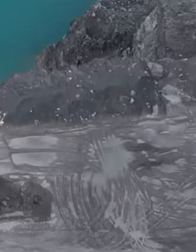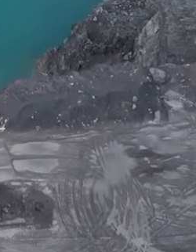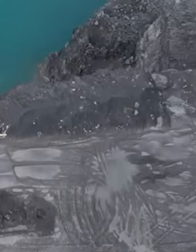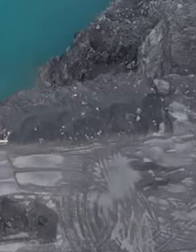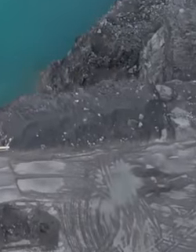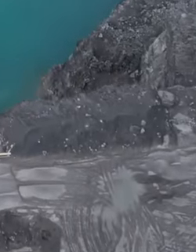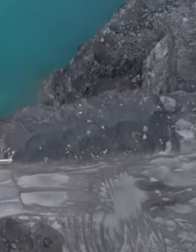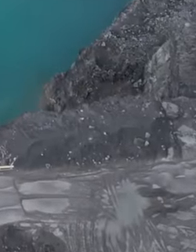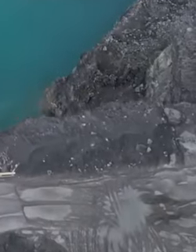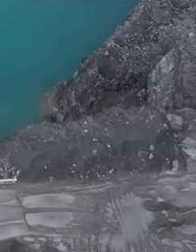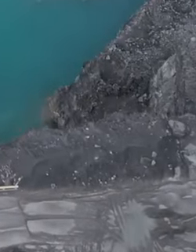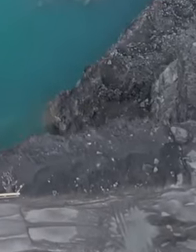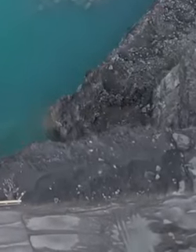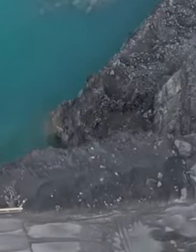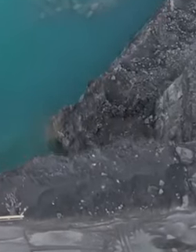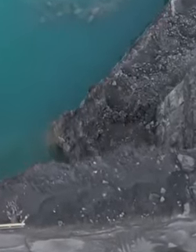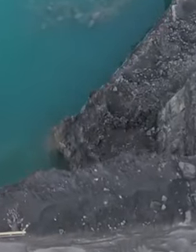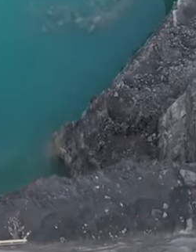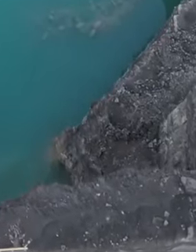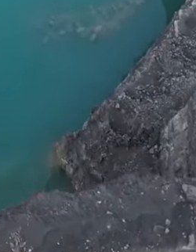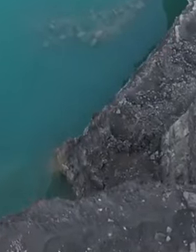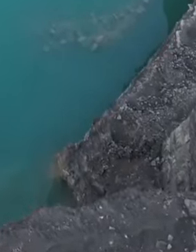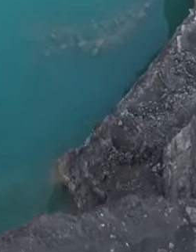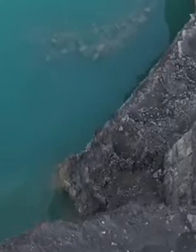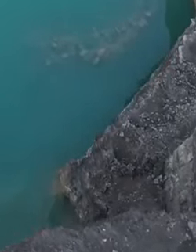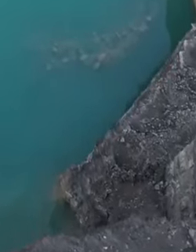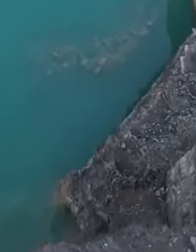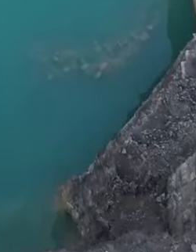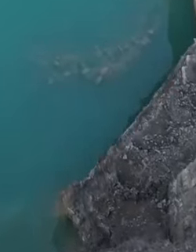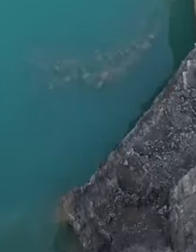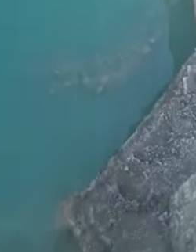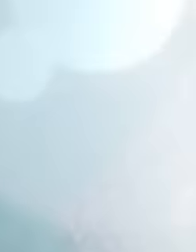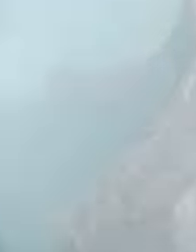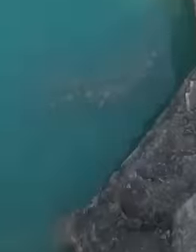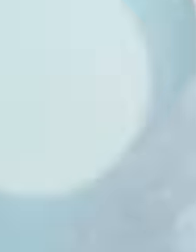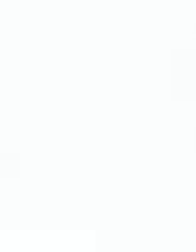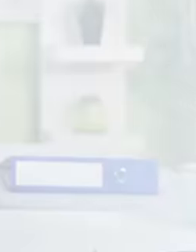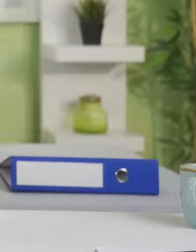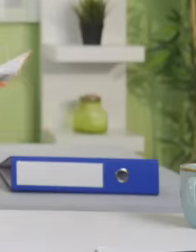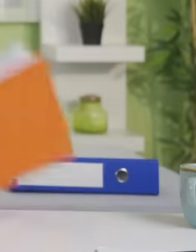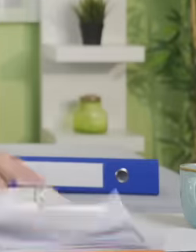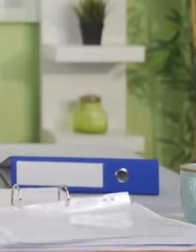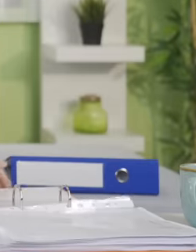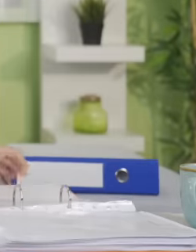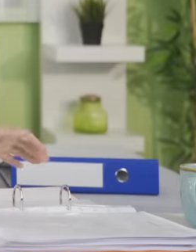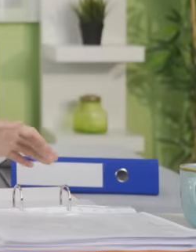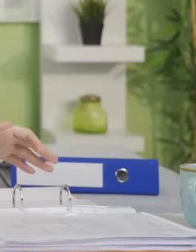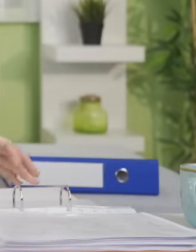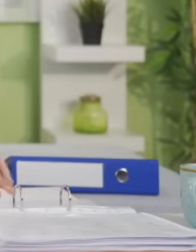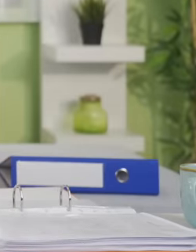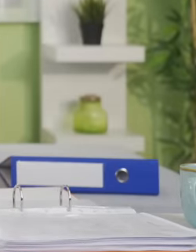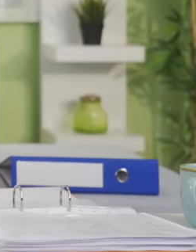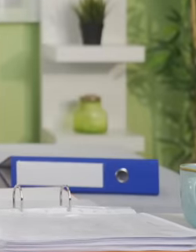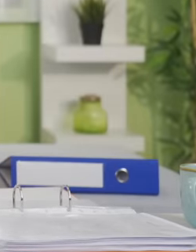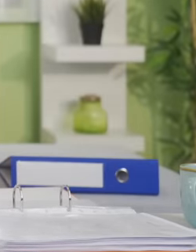were left crying because all orders for materials were suspended and today with